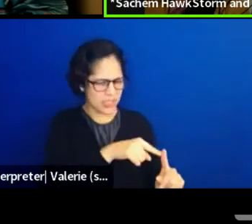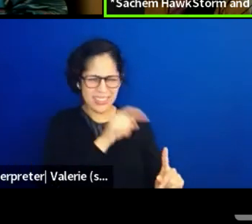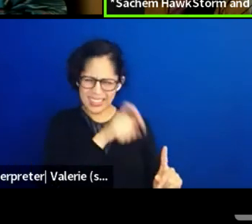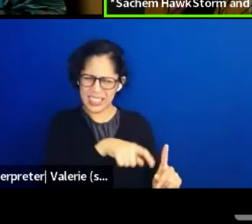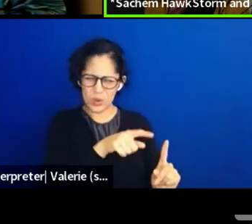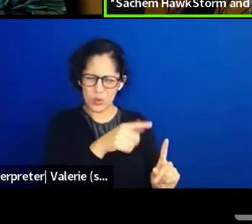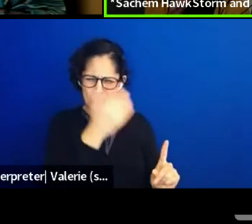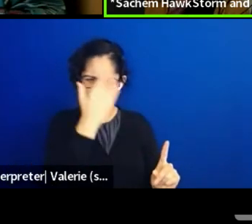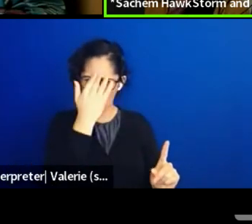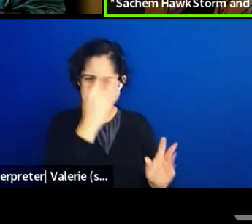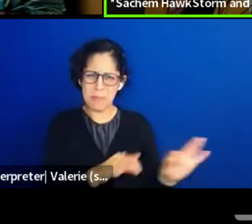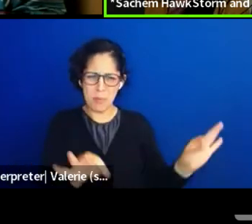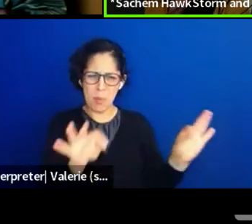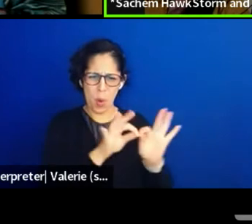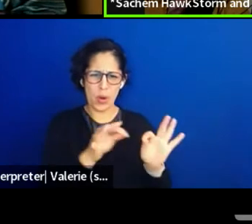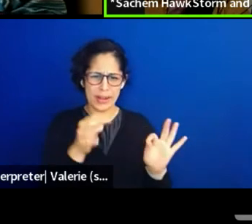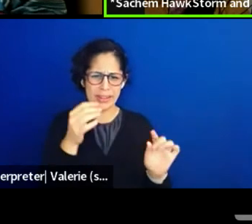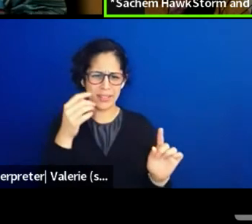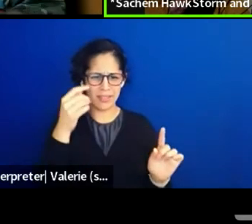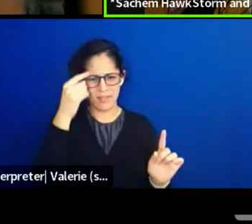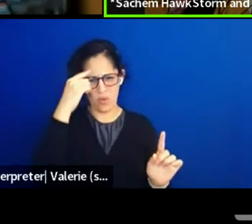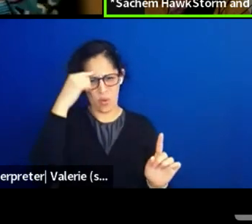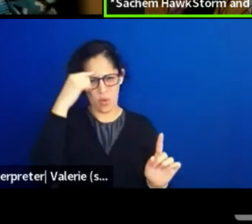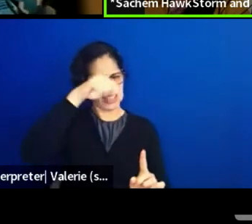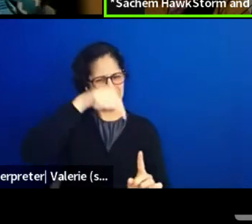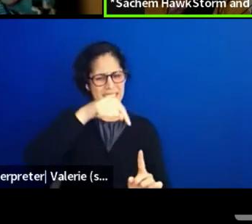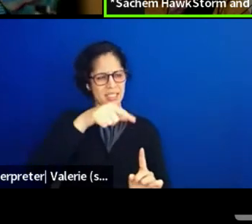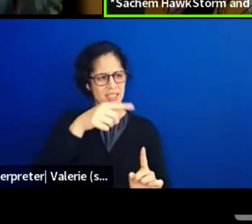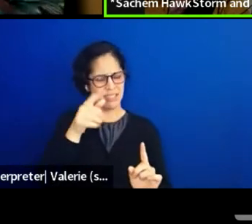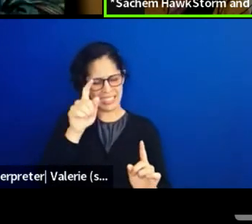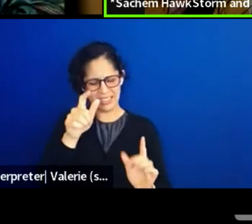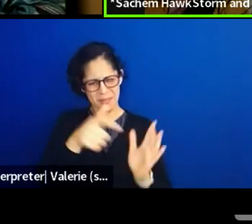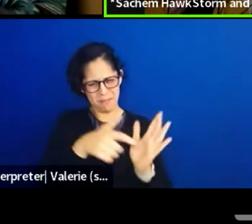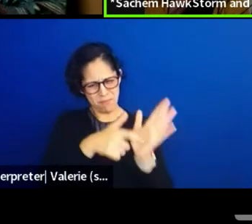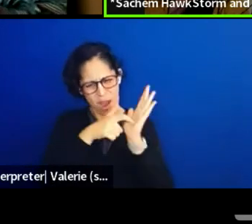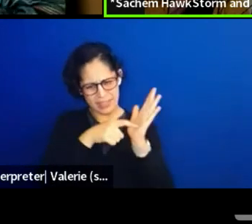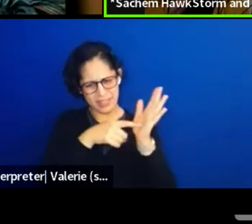And I just want to tell about this, because I remember